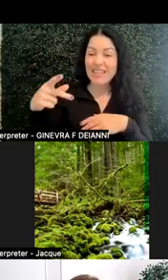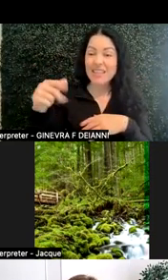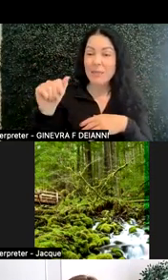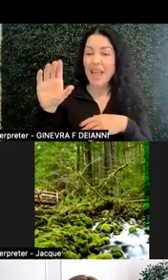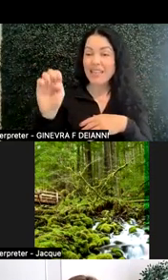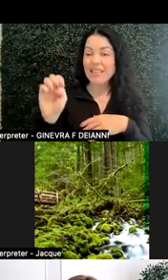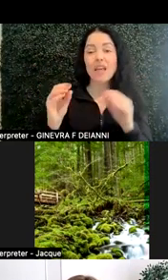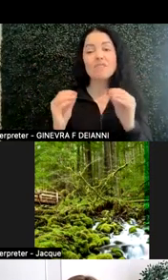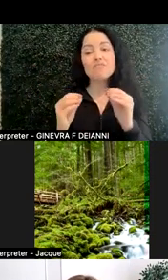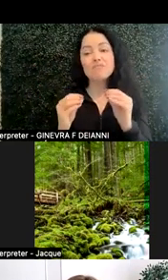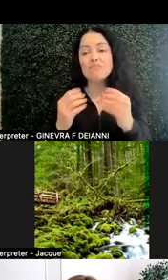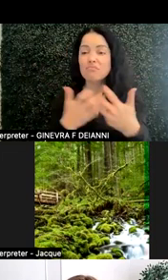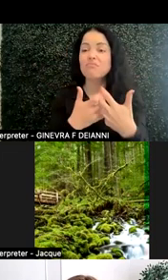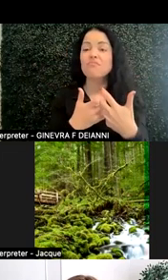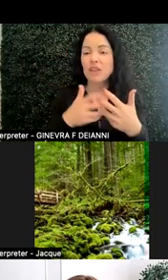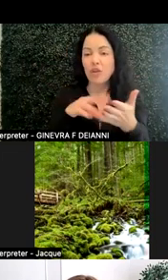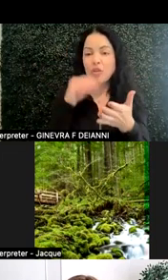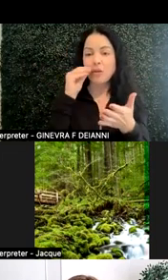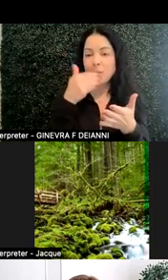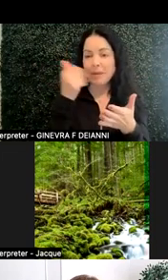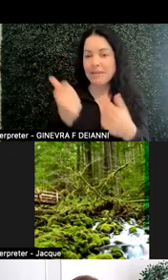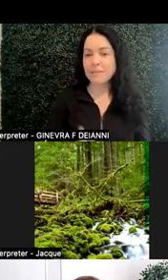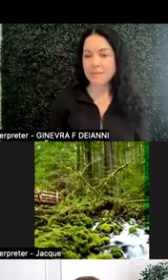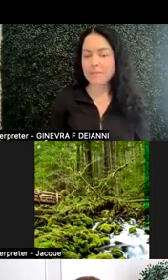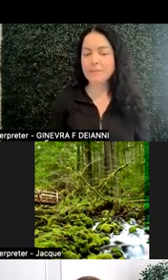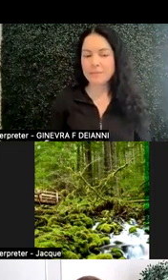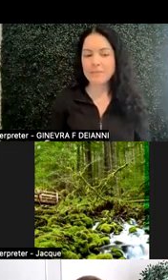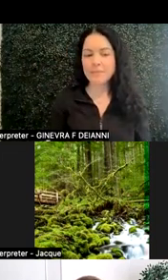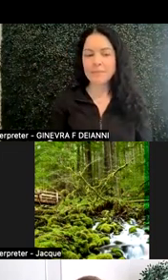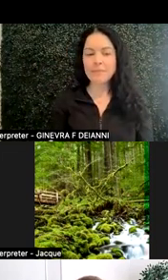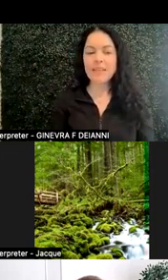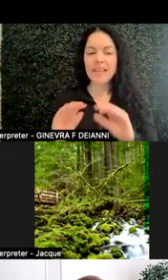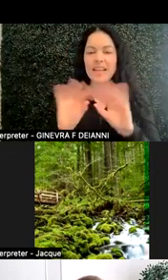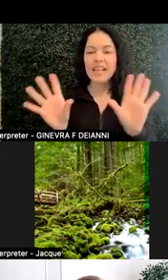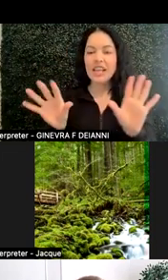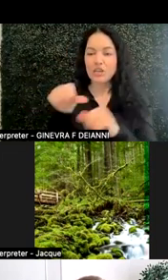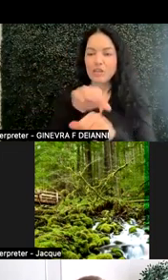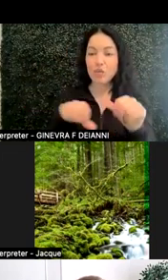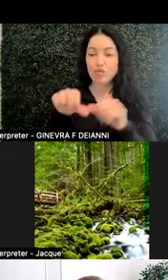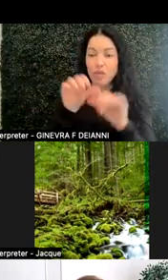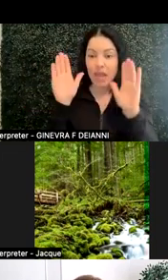conducive to their learning? And clear social expectations.